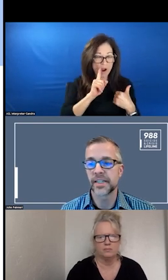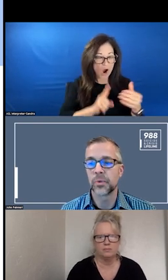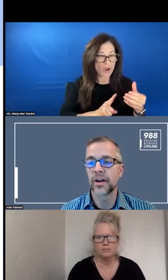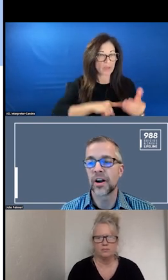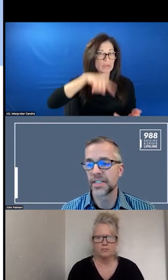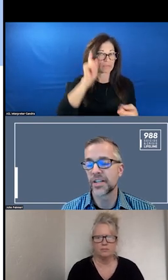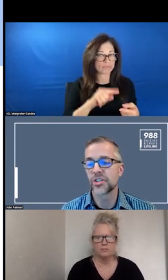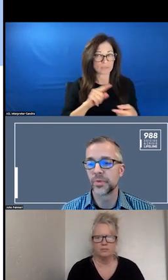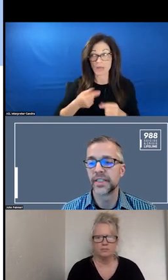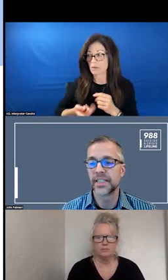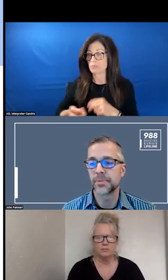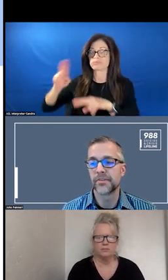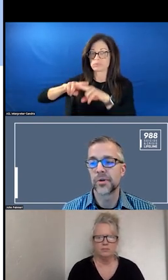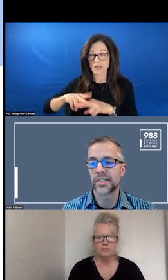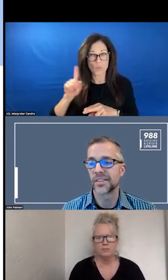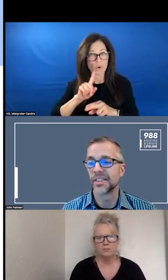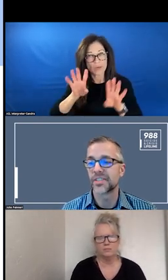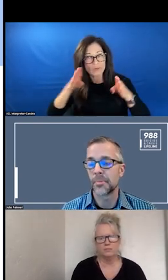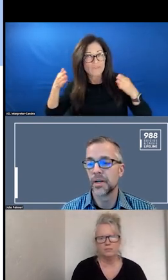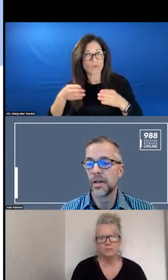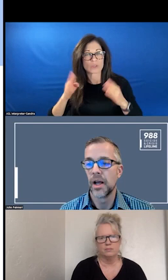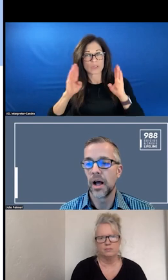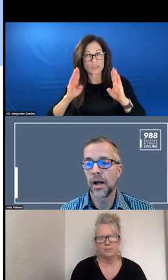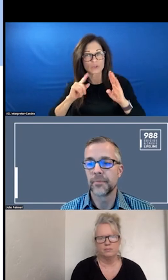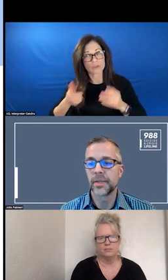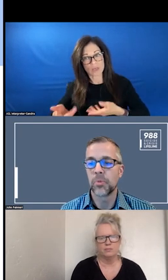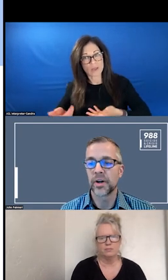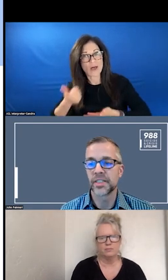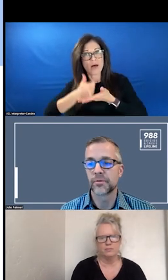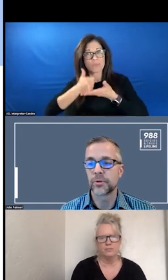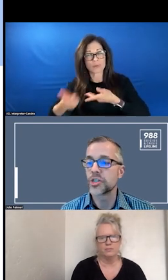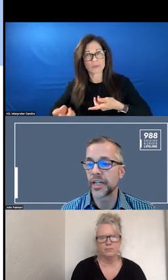AND WHERE OUR ATTENTION NEEDS TO BE FOCUSSED TO LIFT UP THE IMPORTANCE OF REACHING